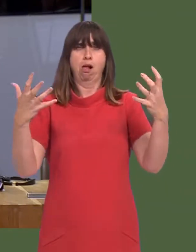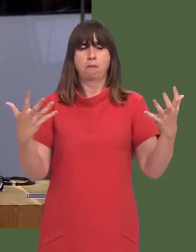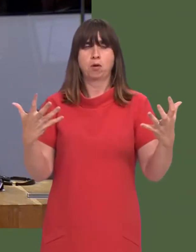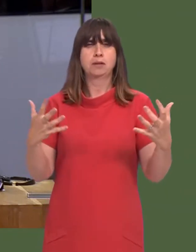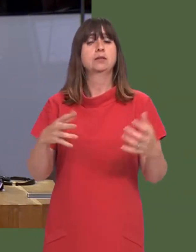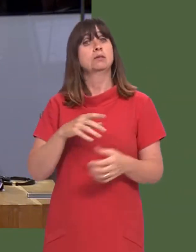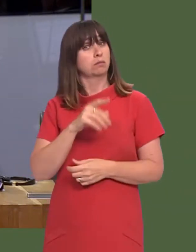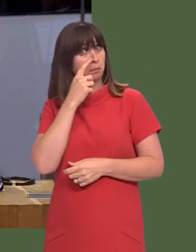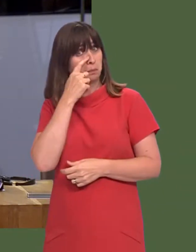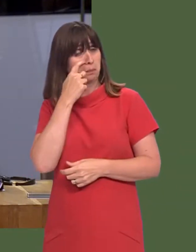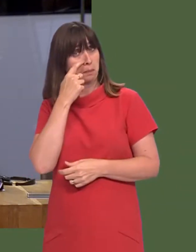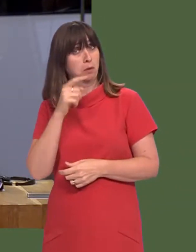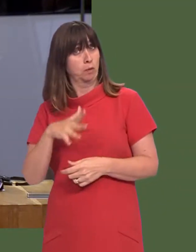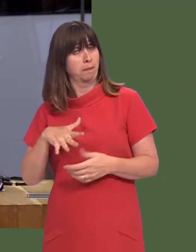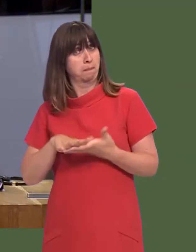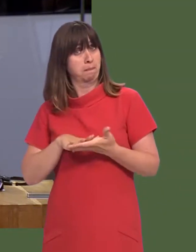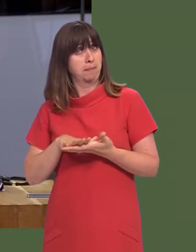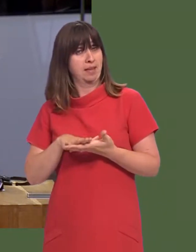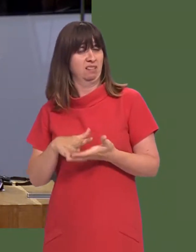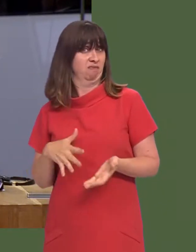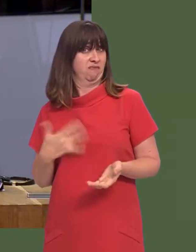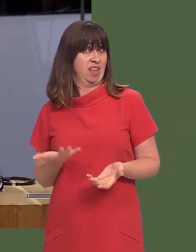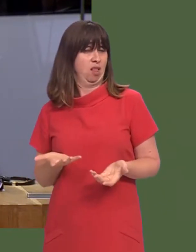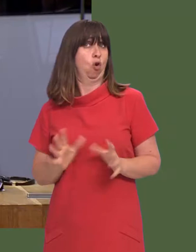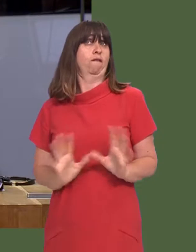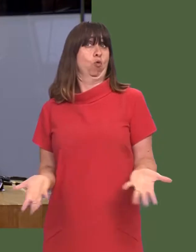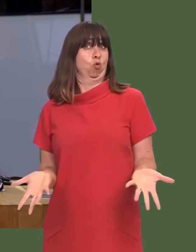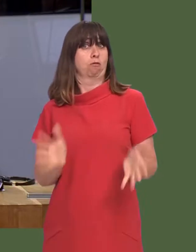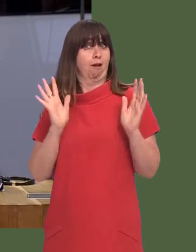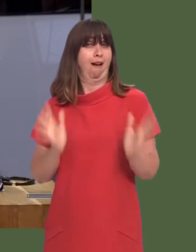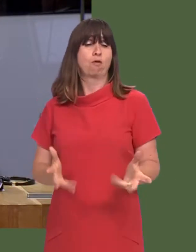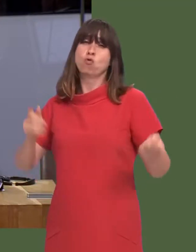Davies: So, on this basis, then, do you believe that that leads to the obvious conclusion